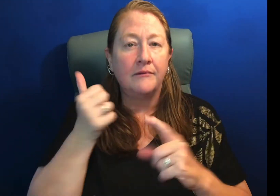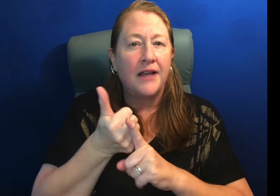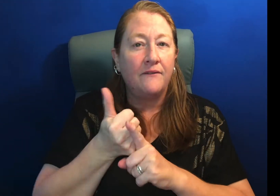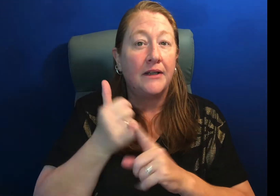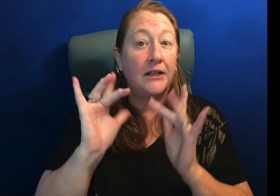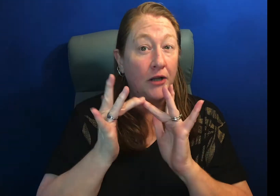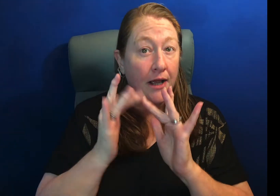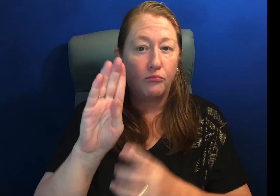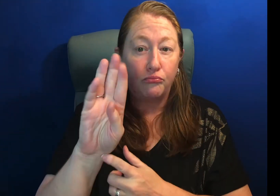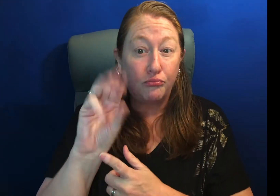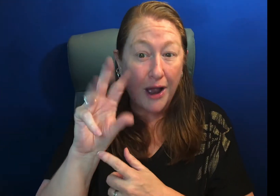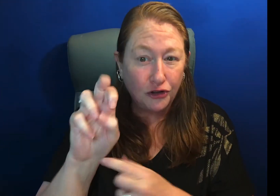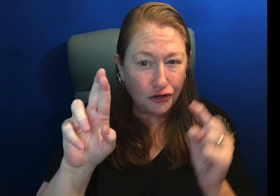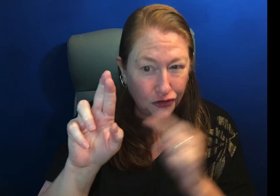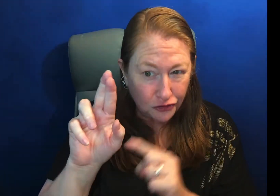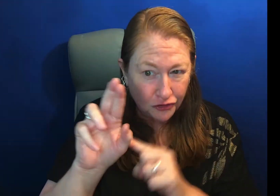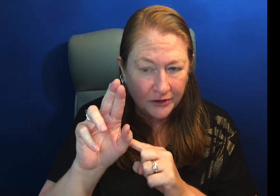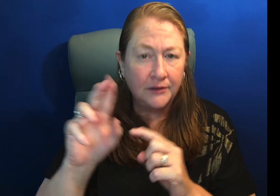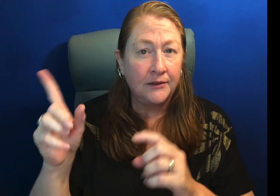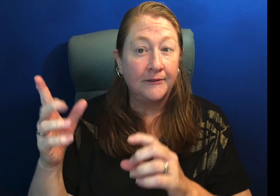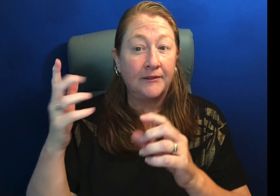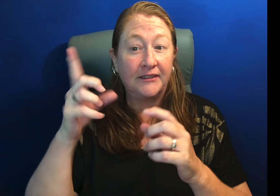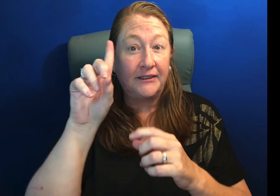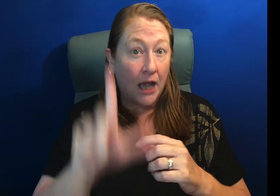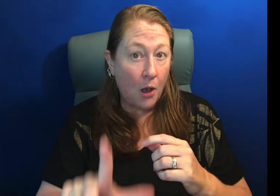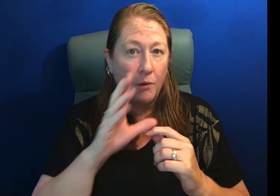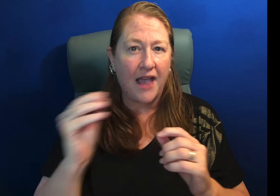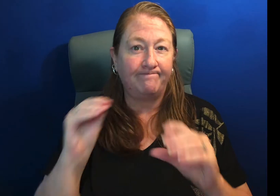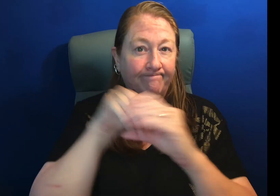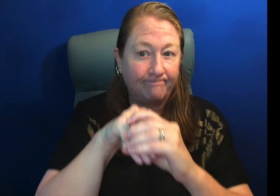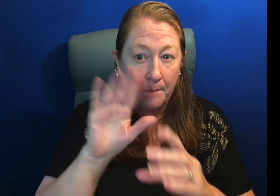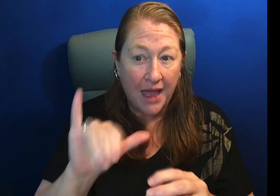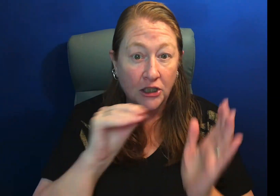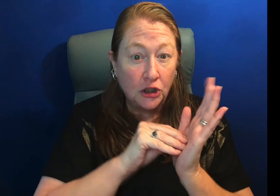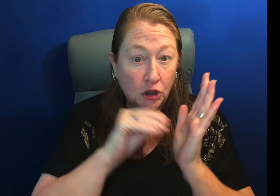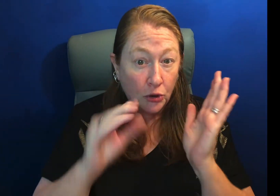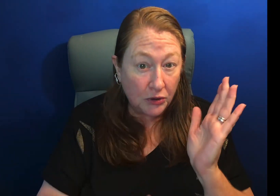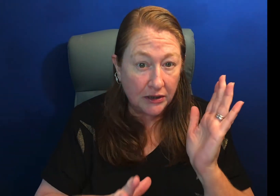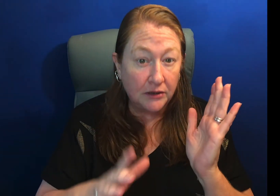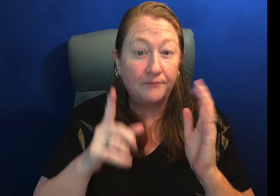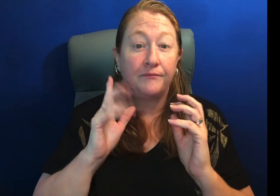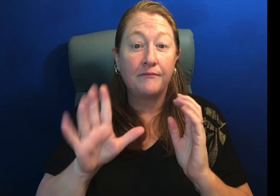it is an internet browser downloaded and installed by students,